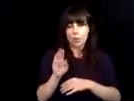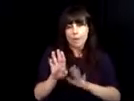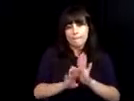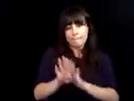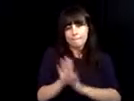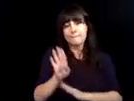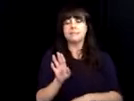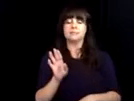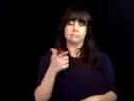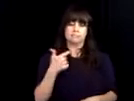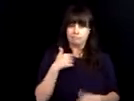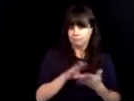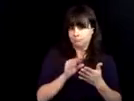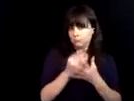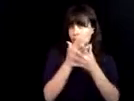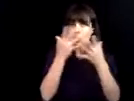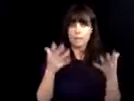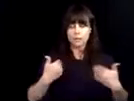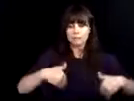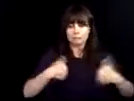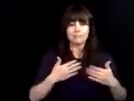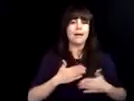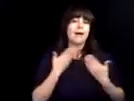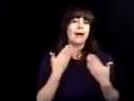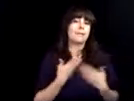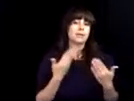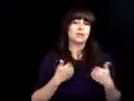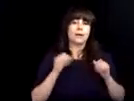Hello, I have attended several tech-based camps like